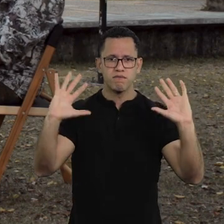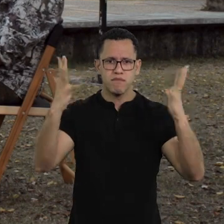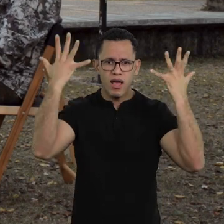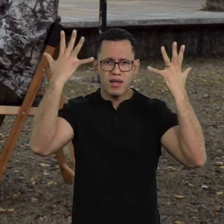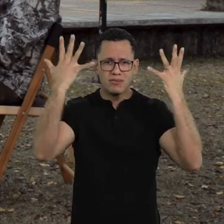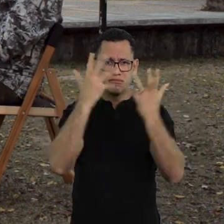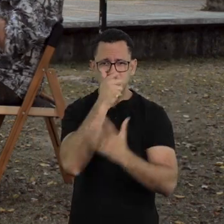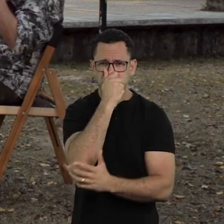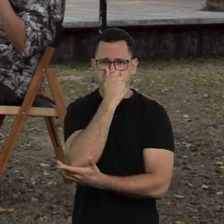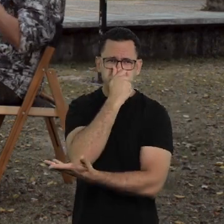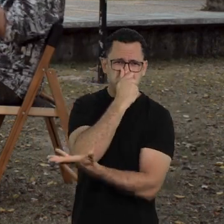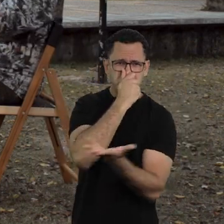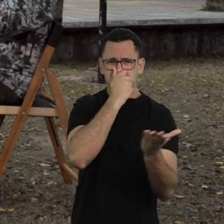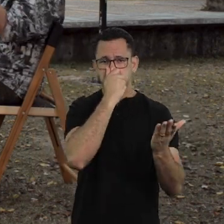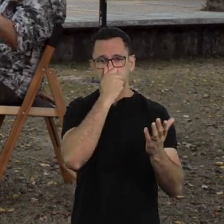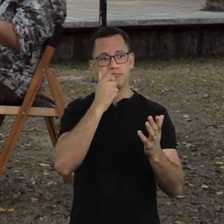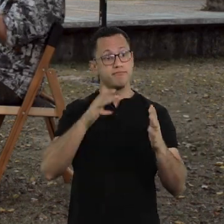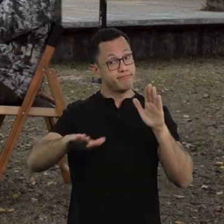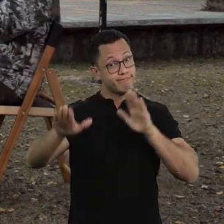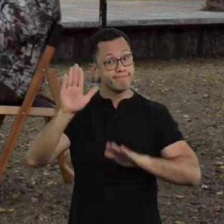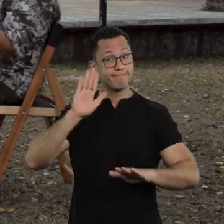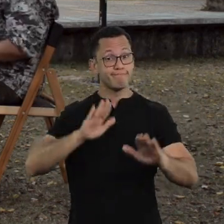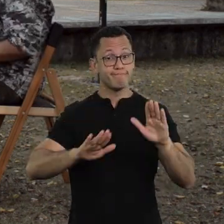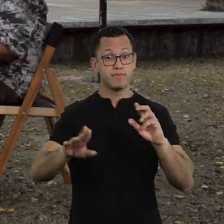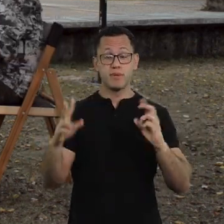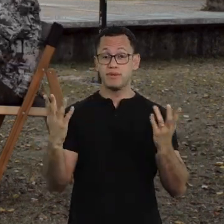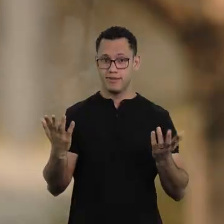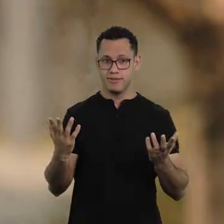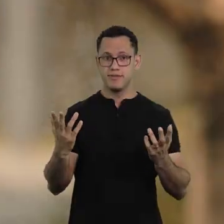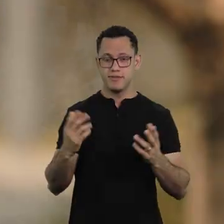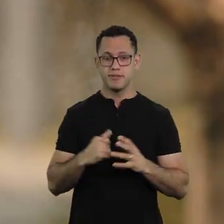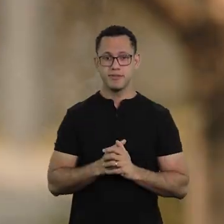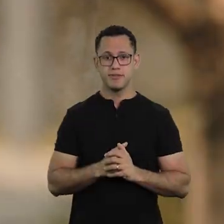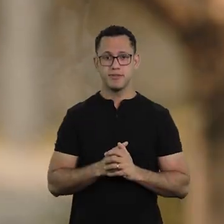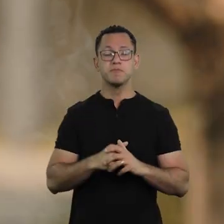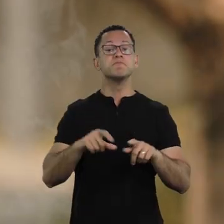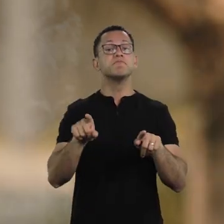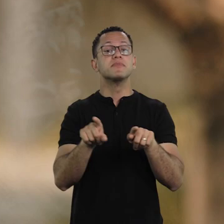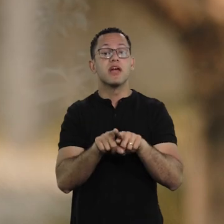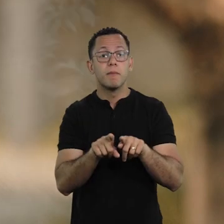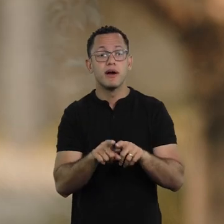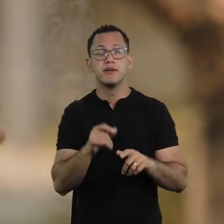They lived as everything was normal. And not to mention the following: that when they were asked